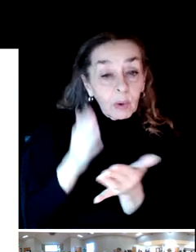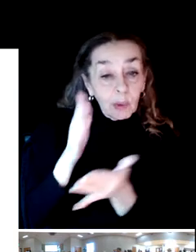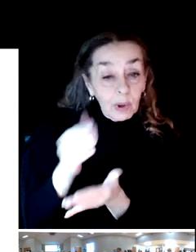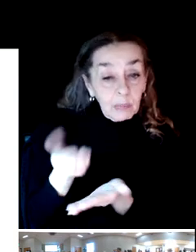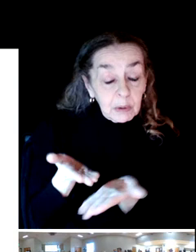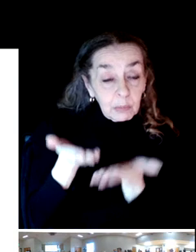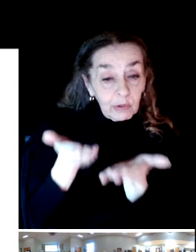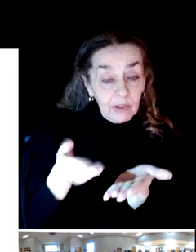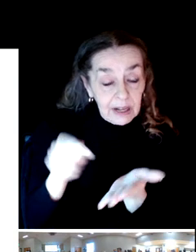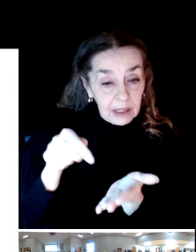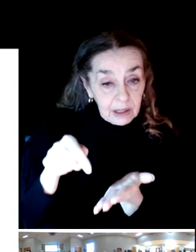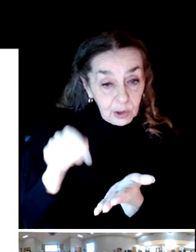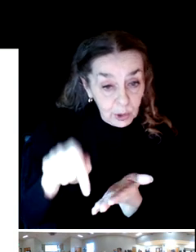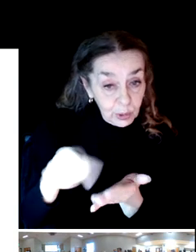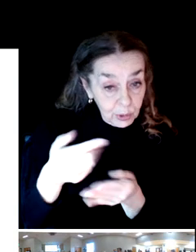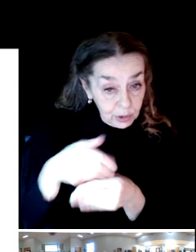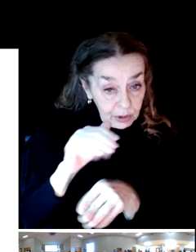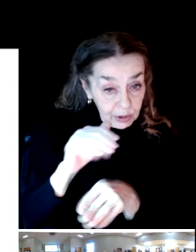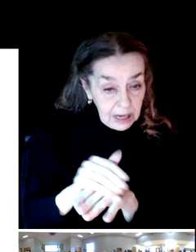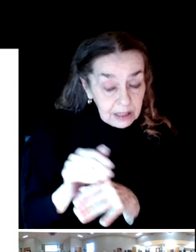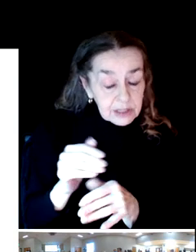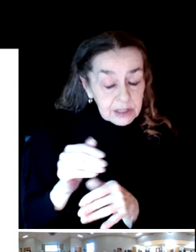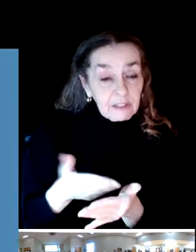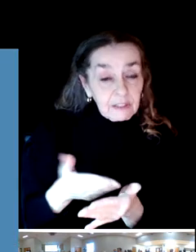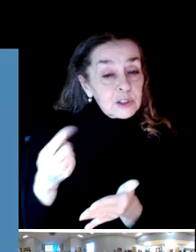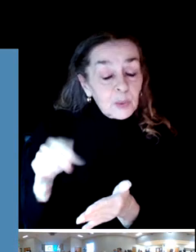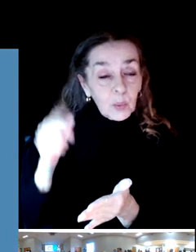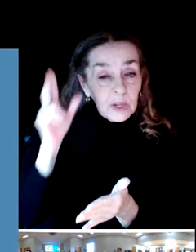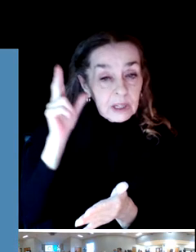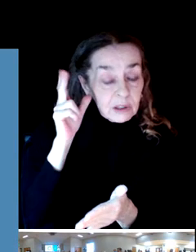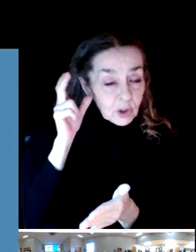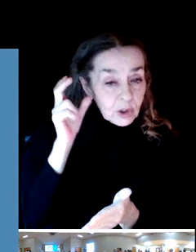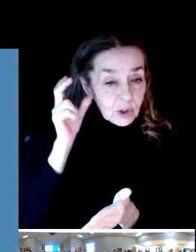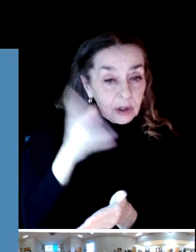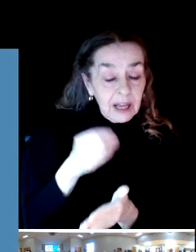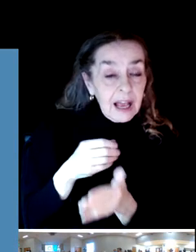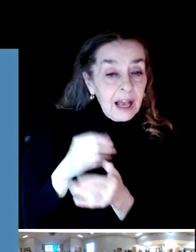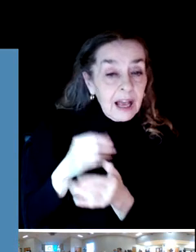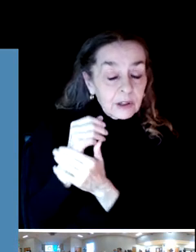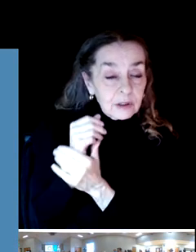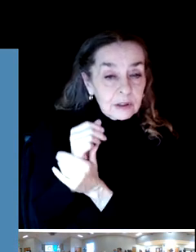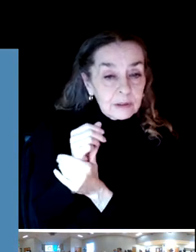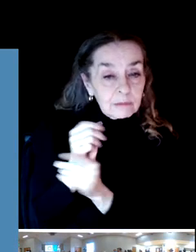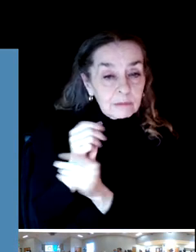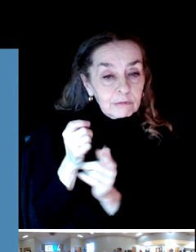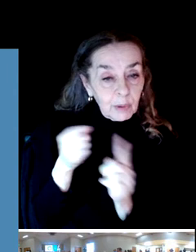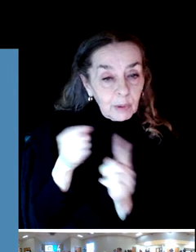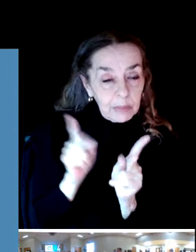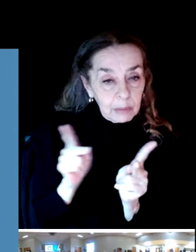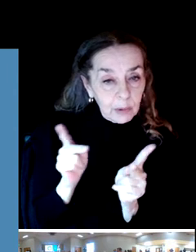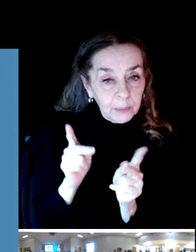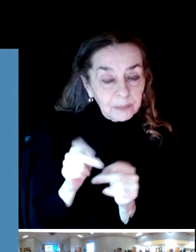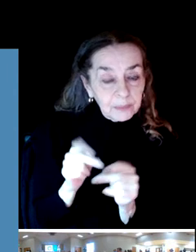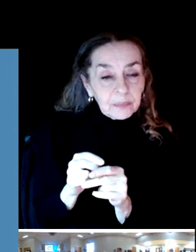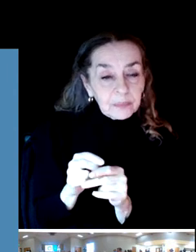is literally what we've learned and what we heard. The public engagement process.